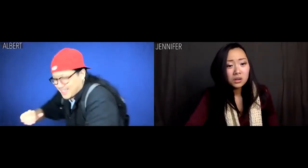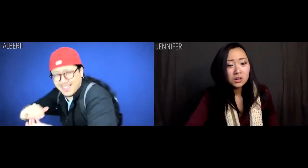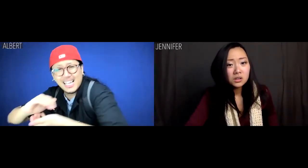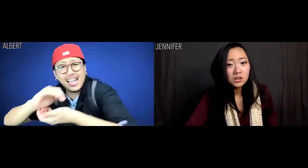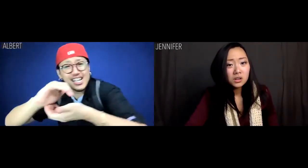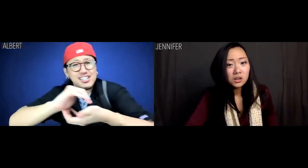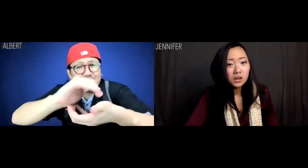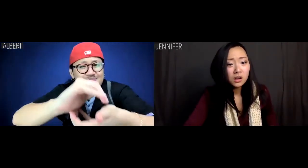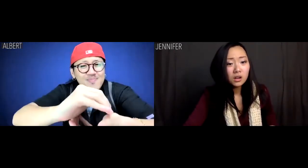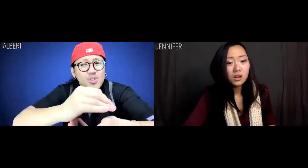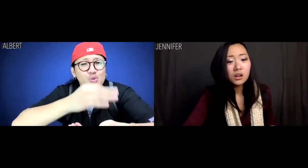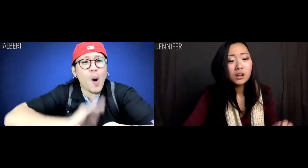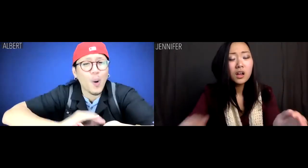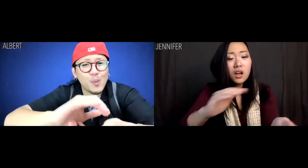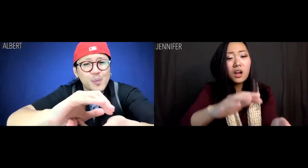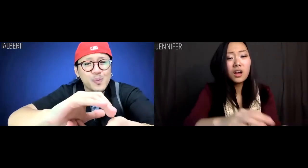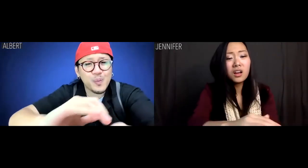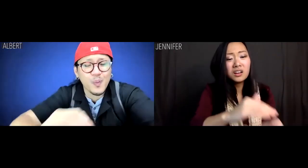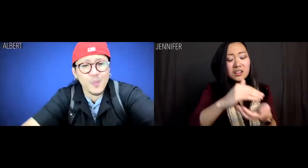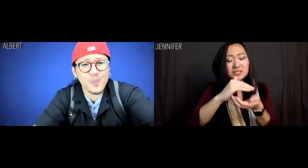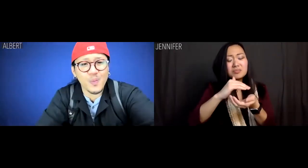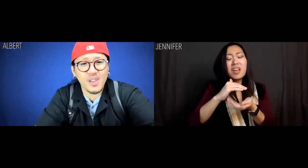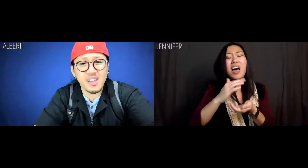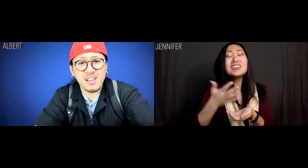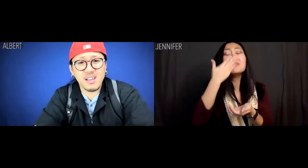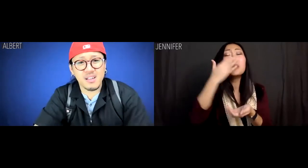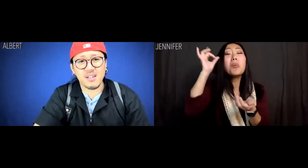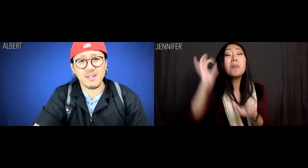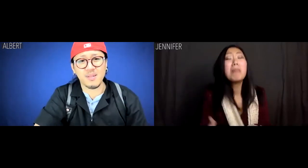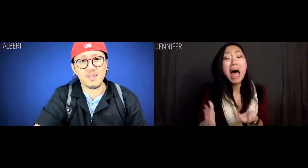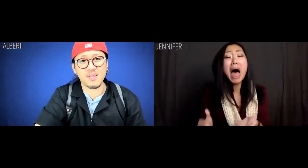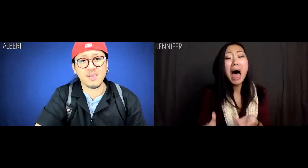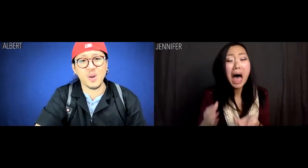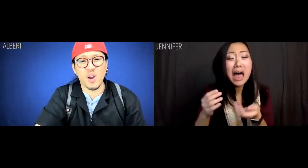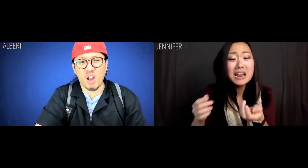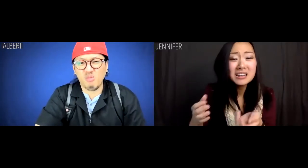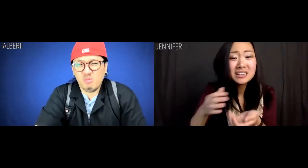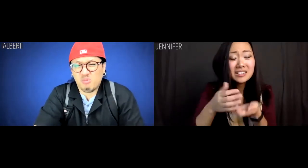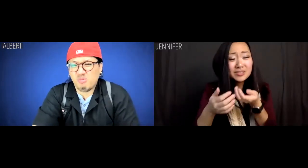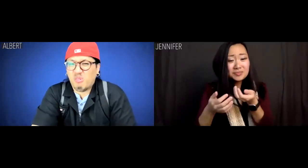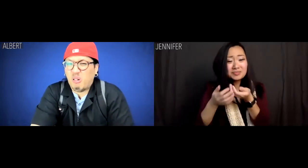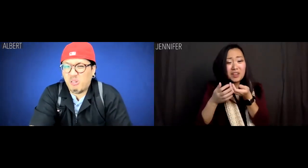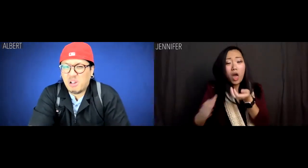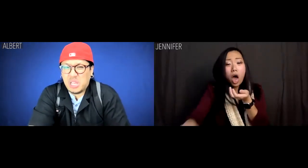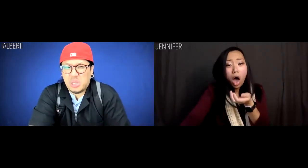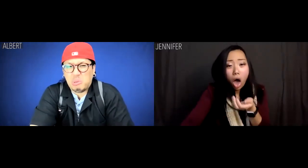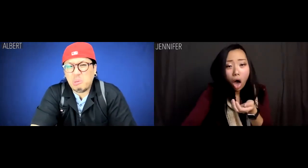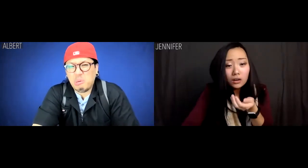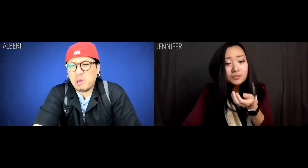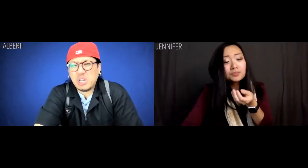Albert: Here, pop a chòu yàowù Jennifer: Oh, God, these smell terrible. UGGGGH.